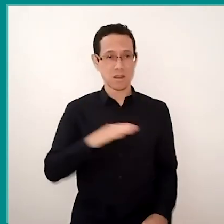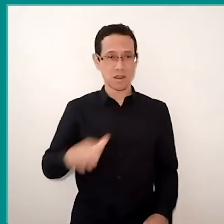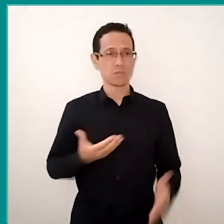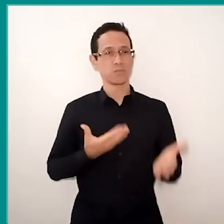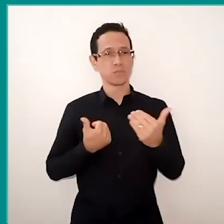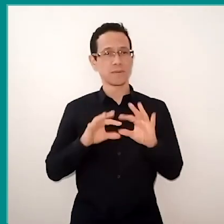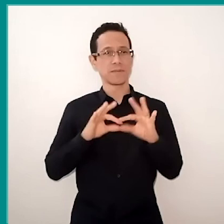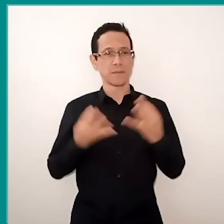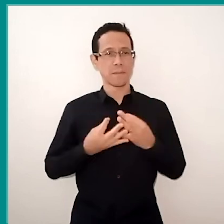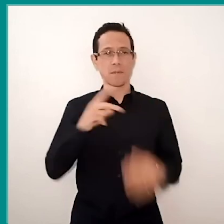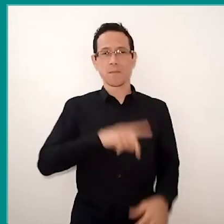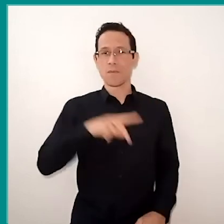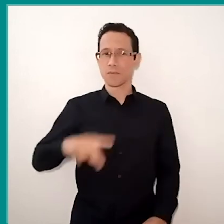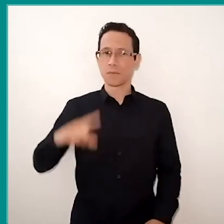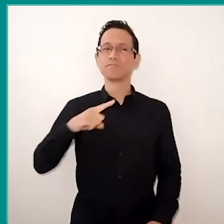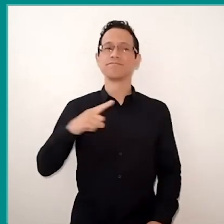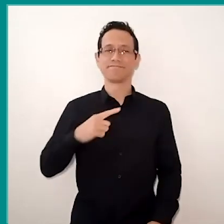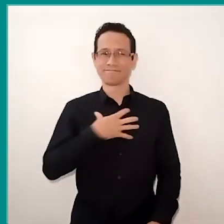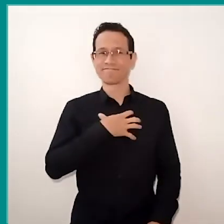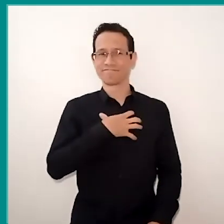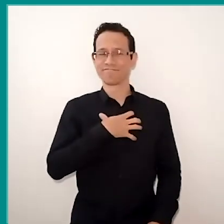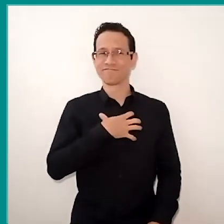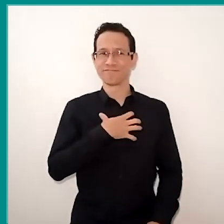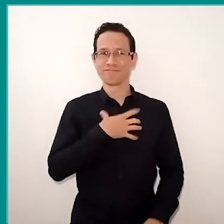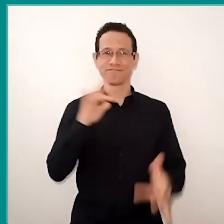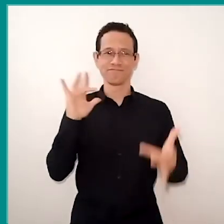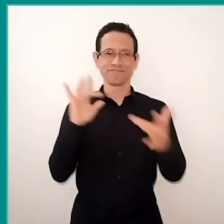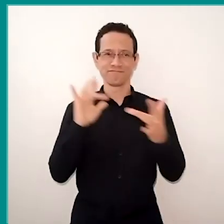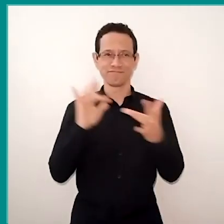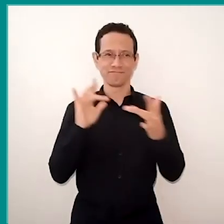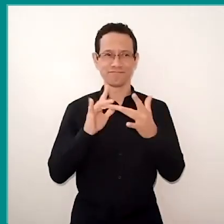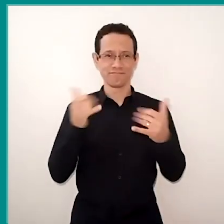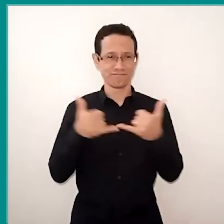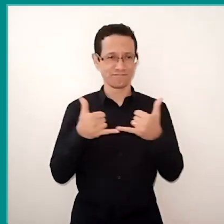who live in this connected reality with no connection, no computers